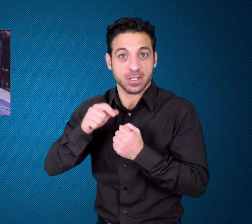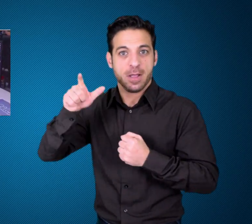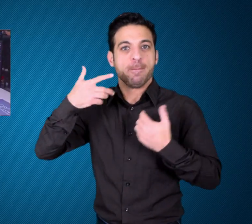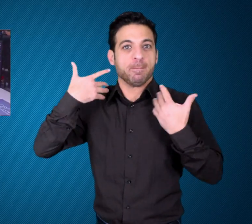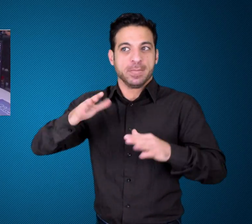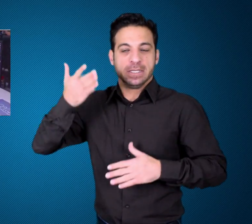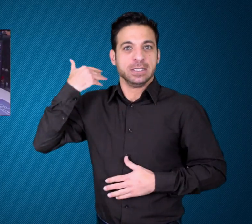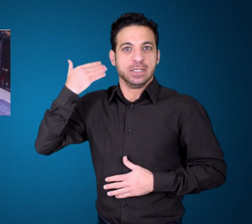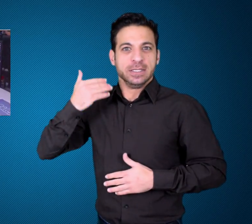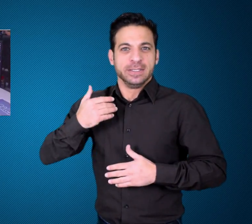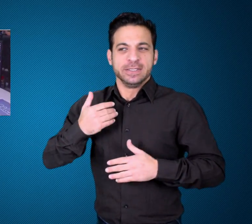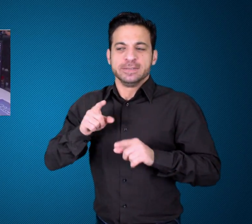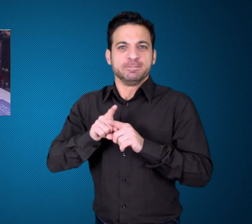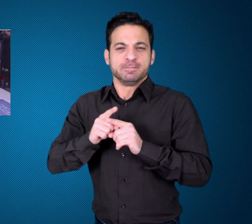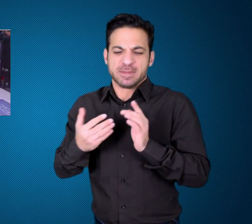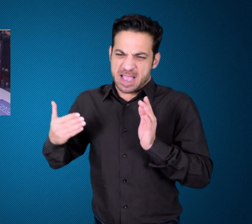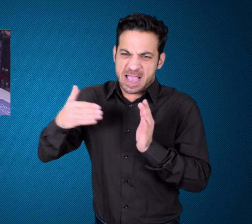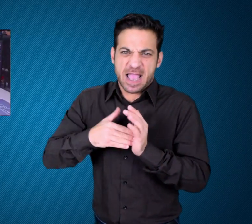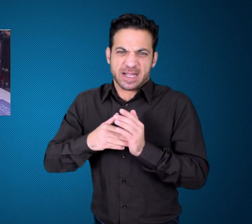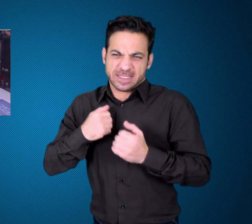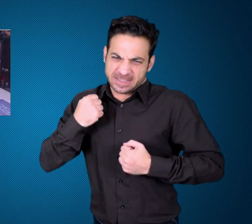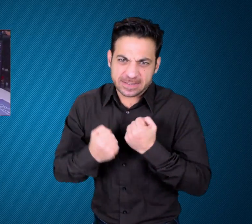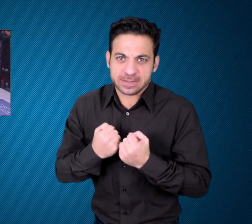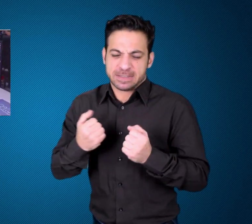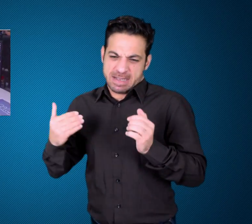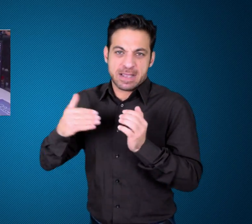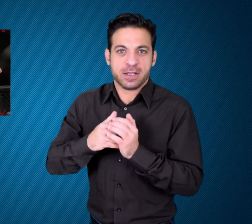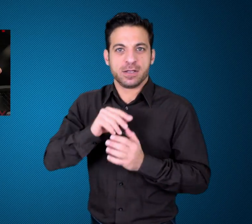several comebacks in 2015, and 2016,